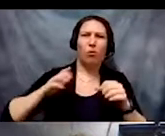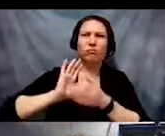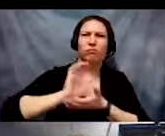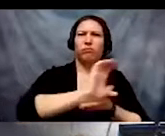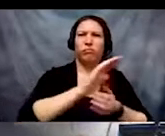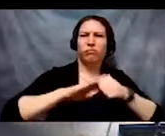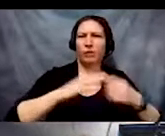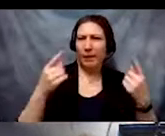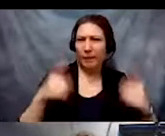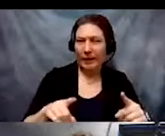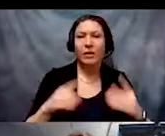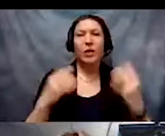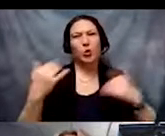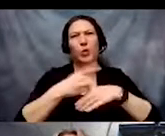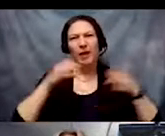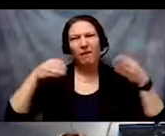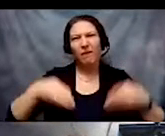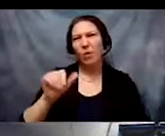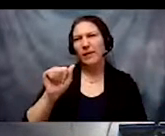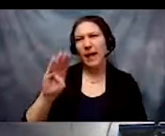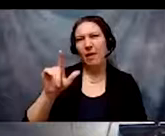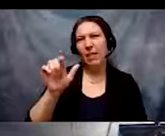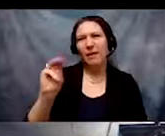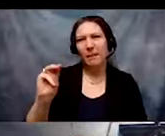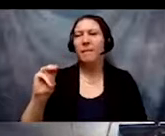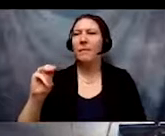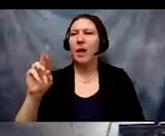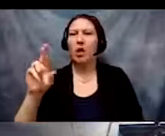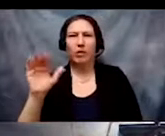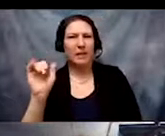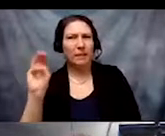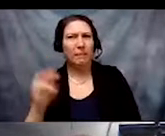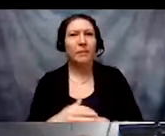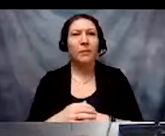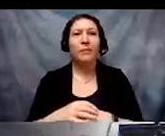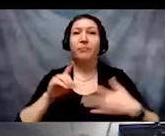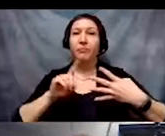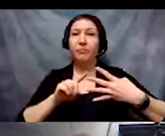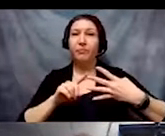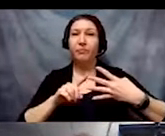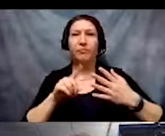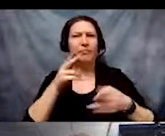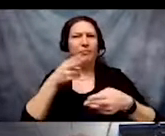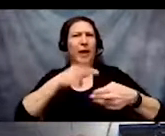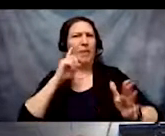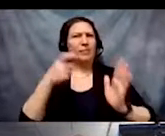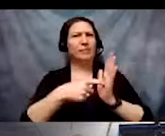focused on ableism and racism. And 2) Name and spot common detours away from justice work.